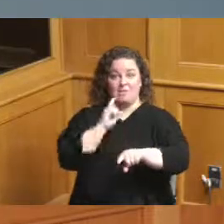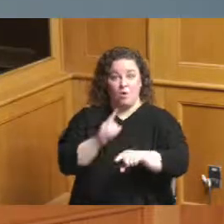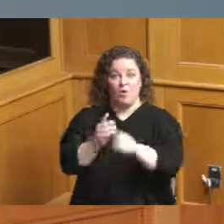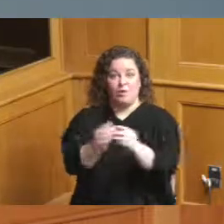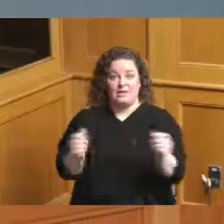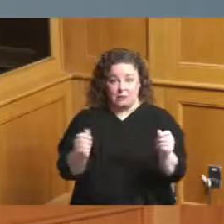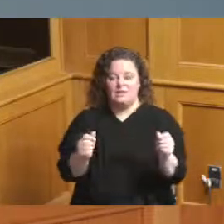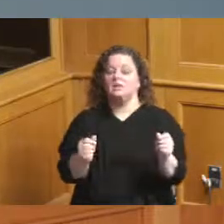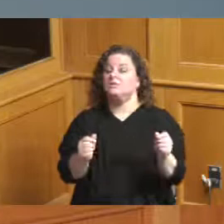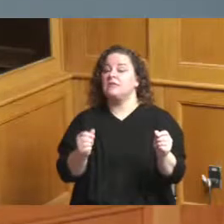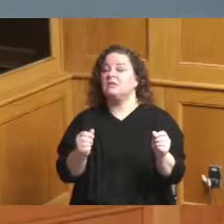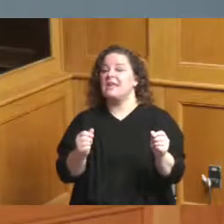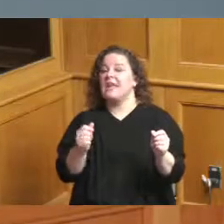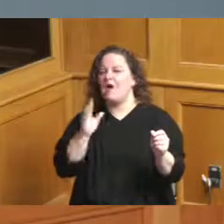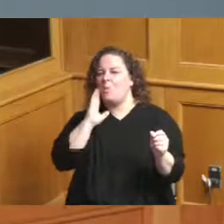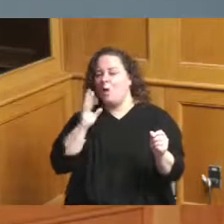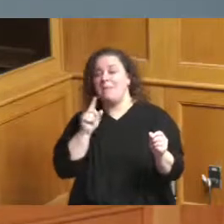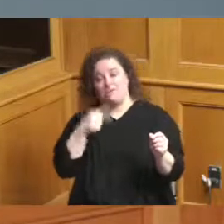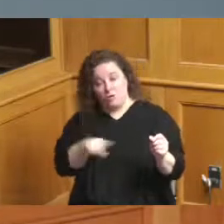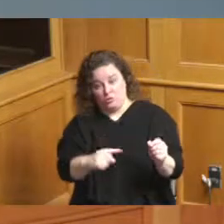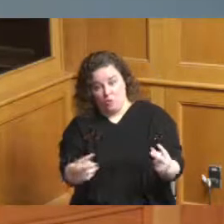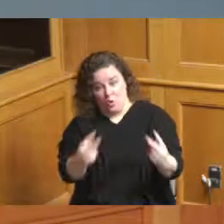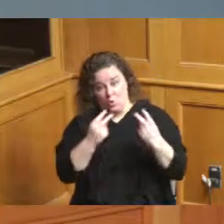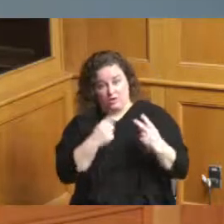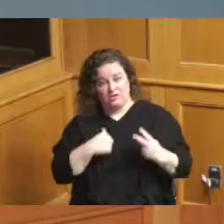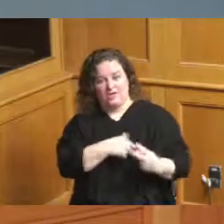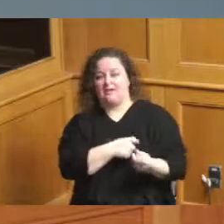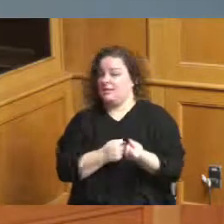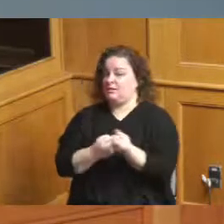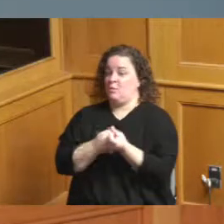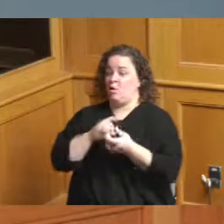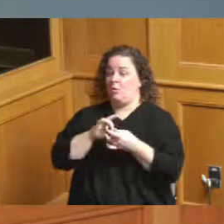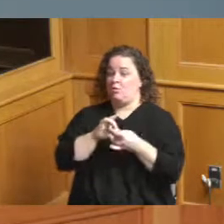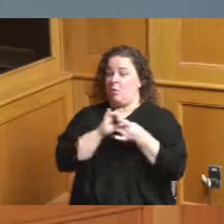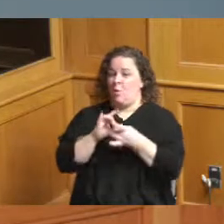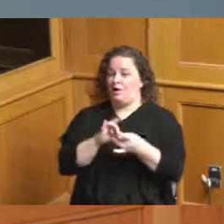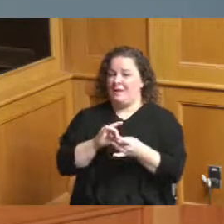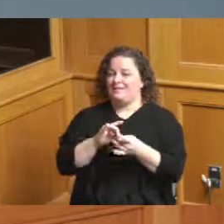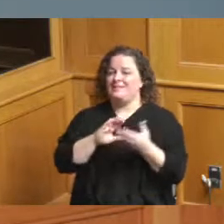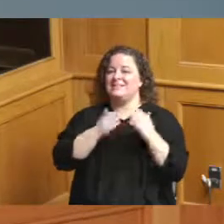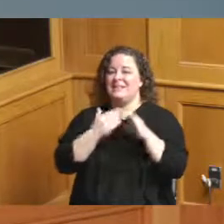are watching in support of coordinating with the city of Cincinnati on a redevelopment strategy